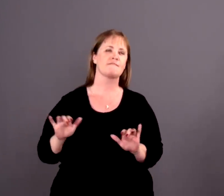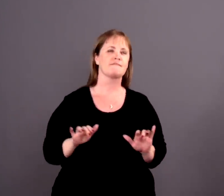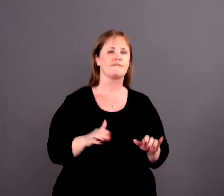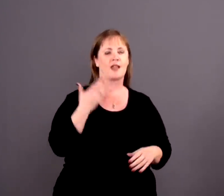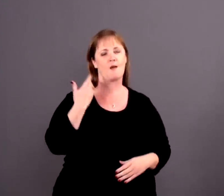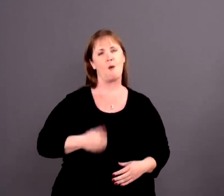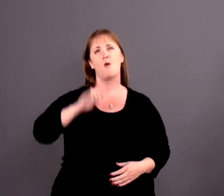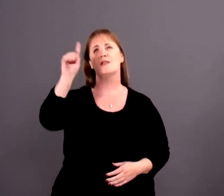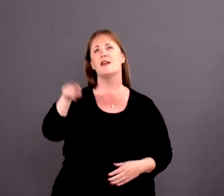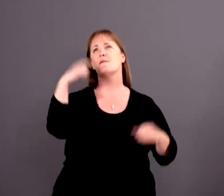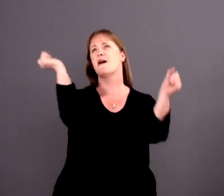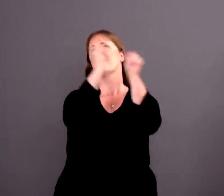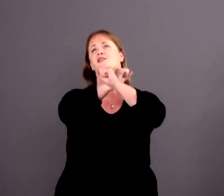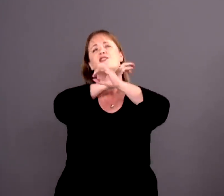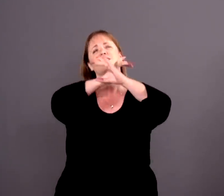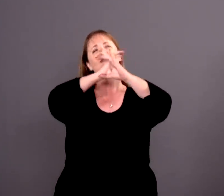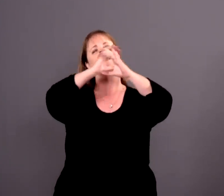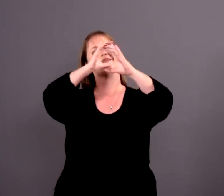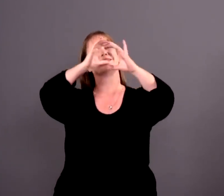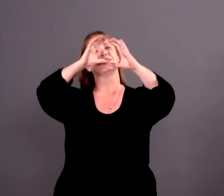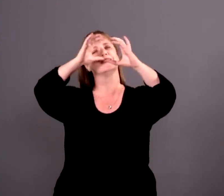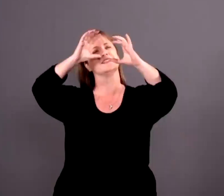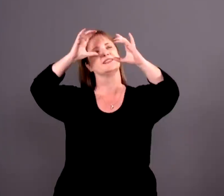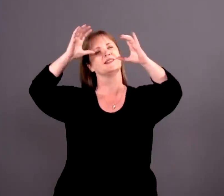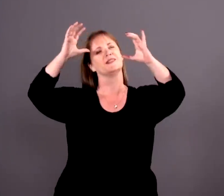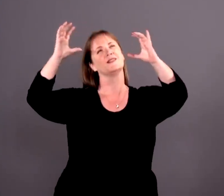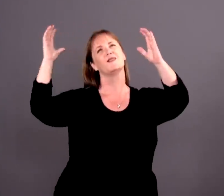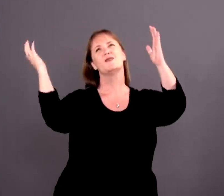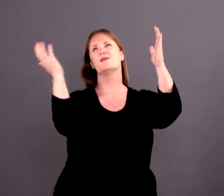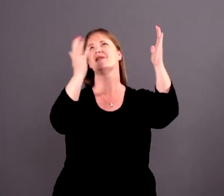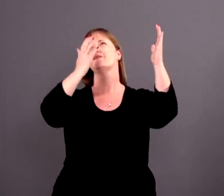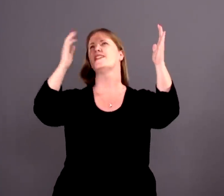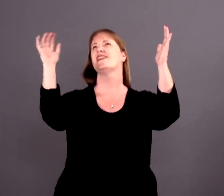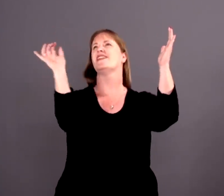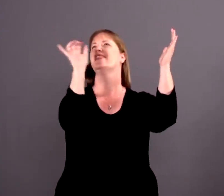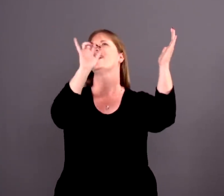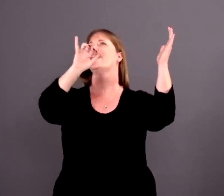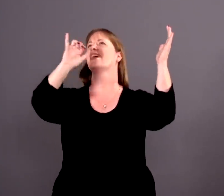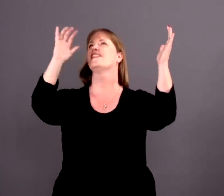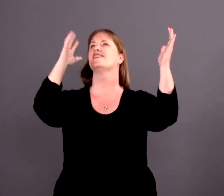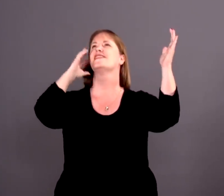I can only imagine what it will be like